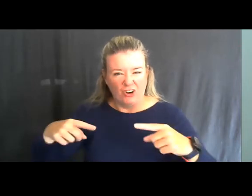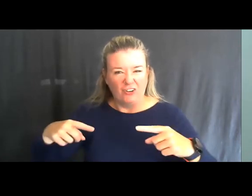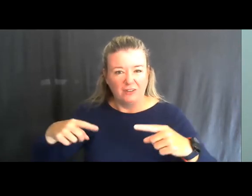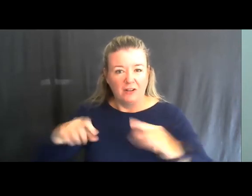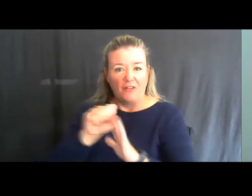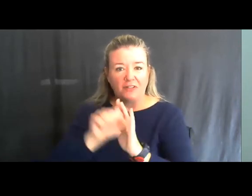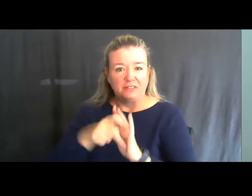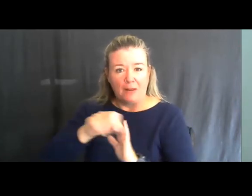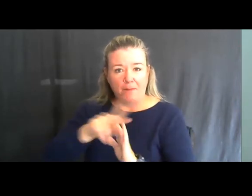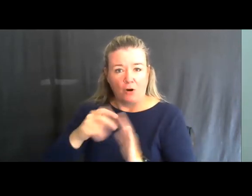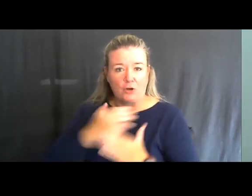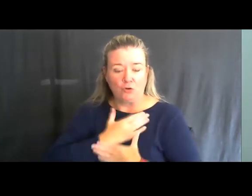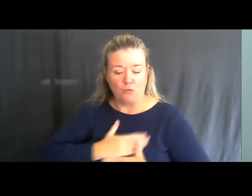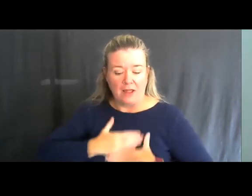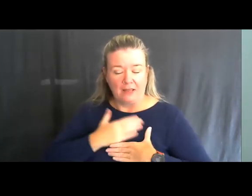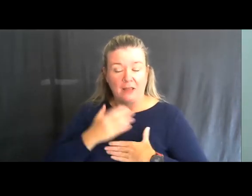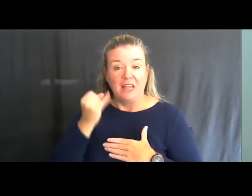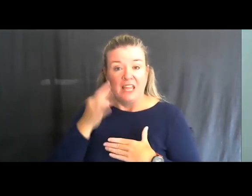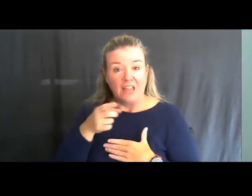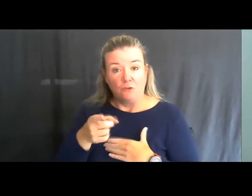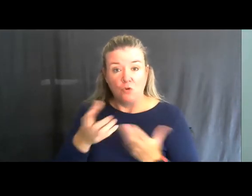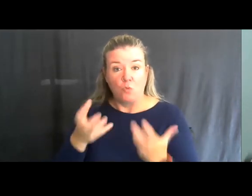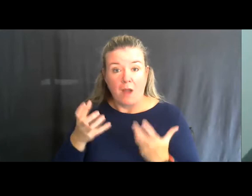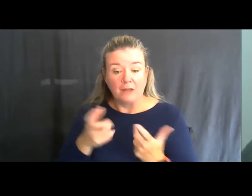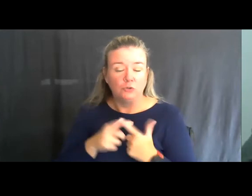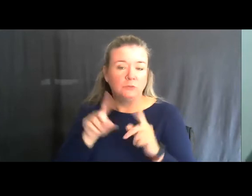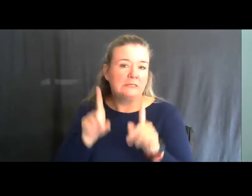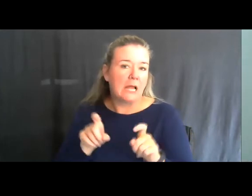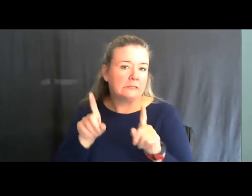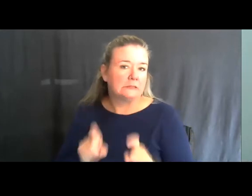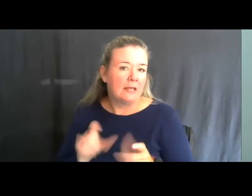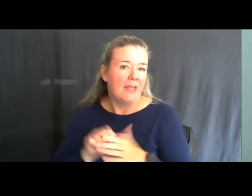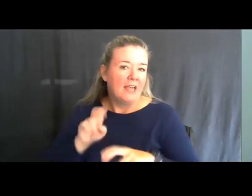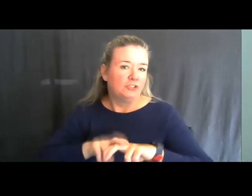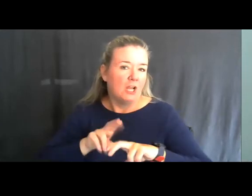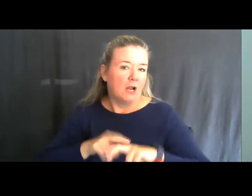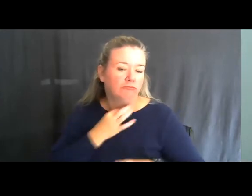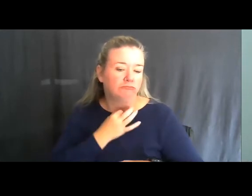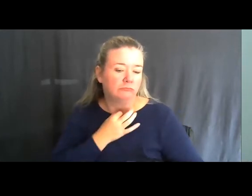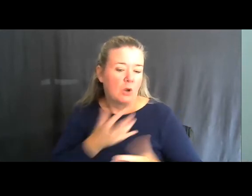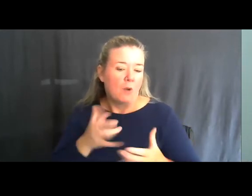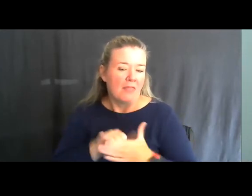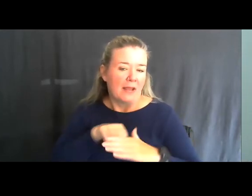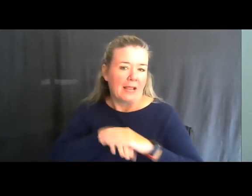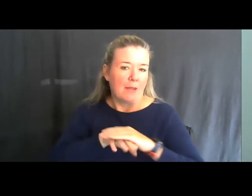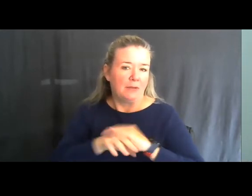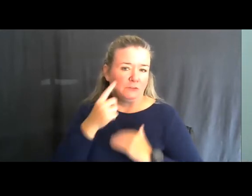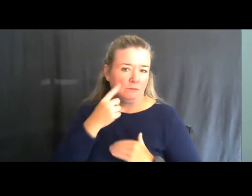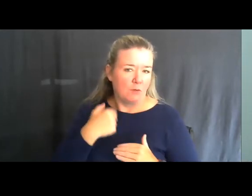So, if you want to try out a track chair and that's an accommodation you need, it's a great